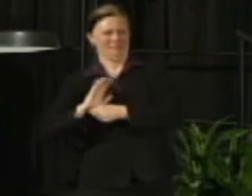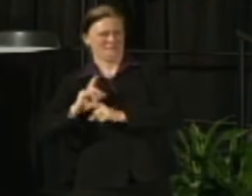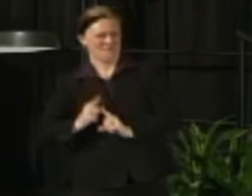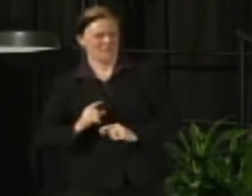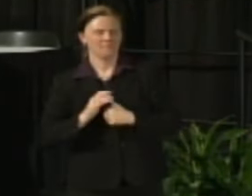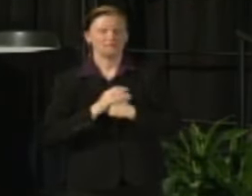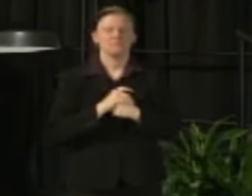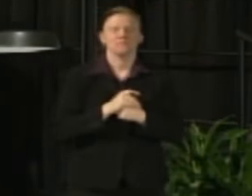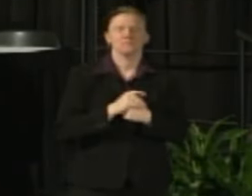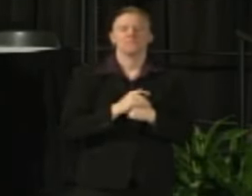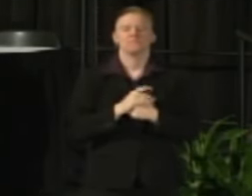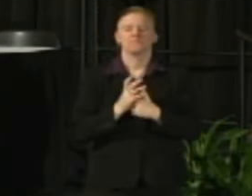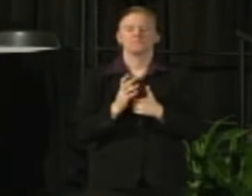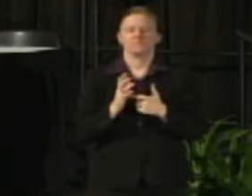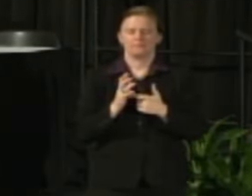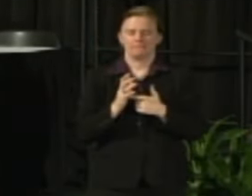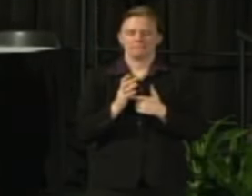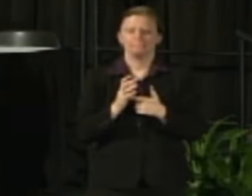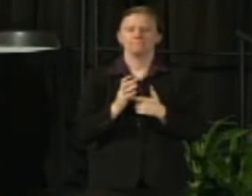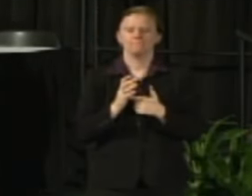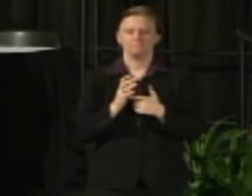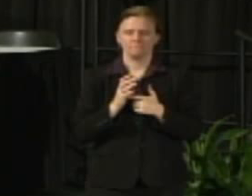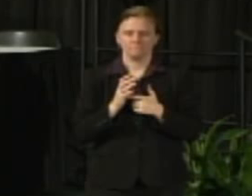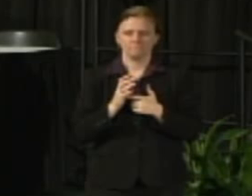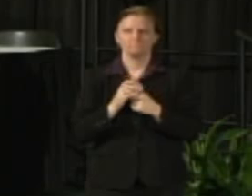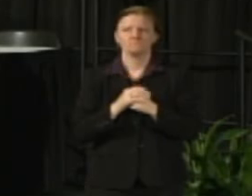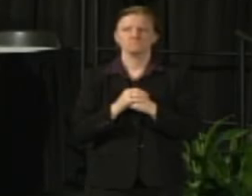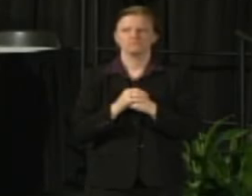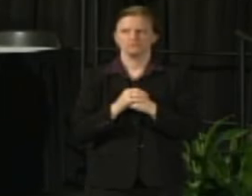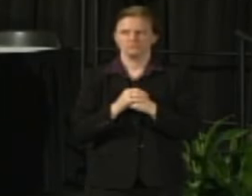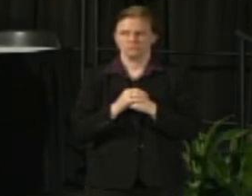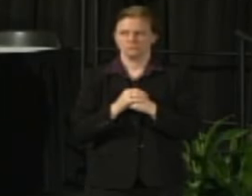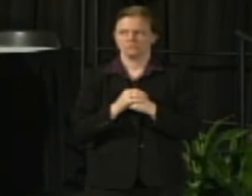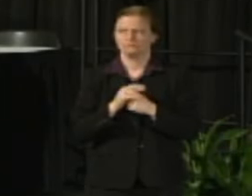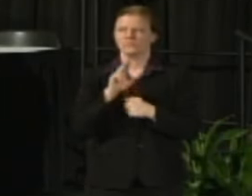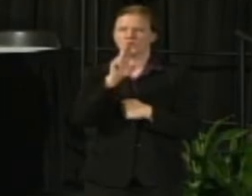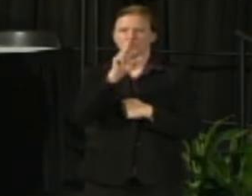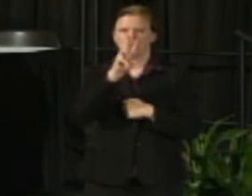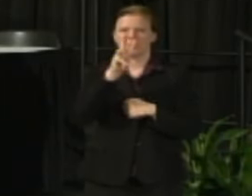There is support from the discussion for UW System Public Authority.